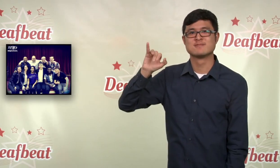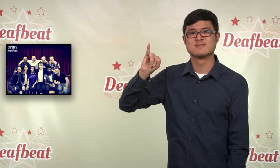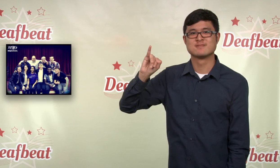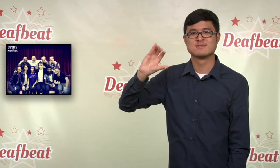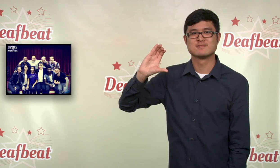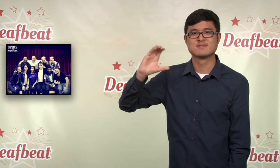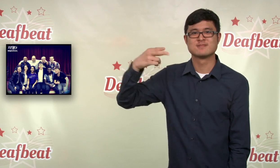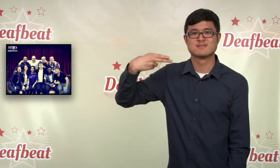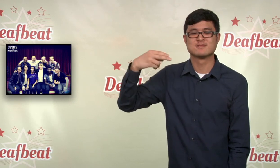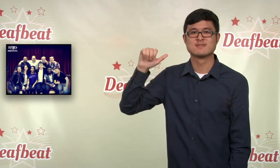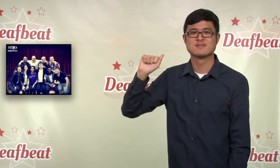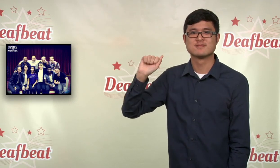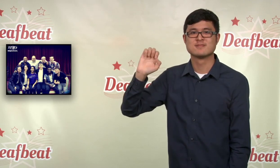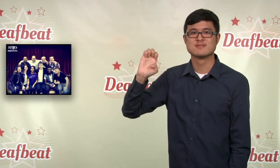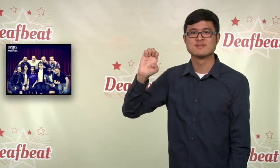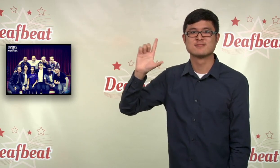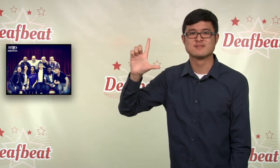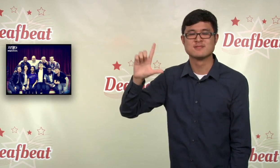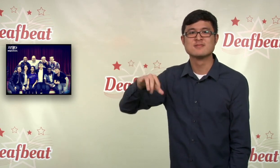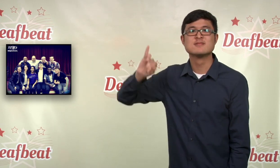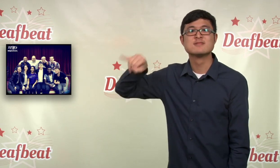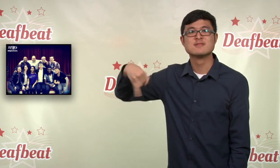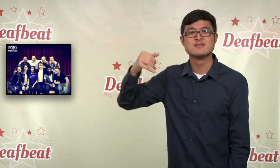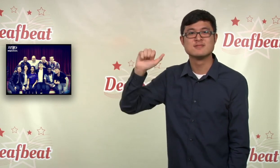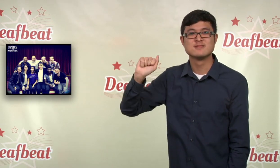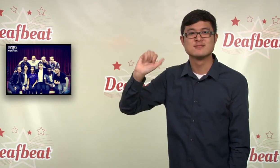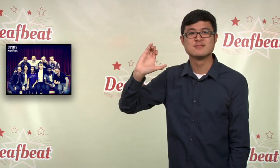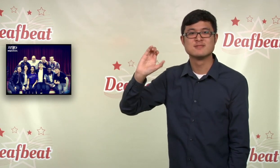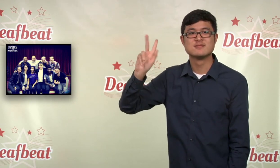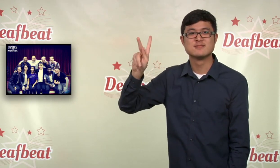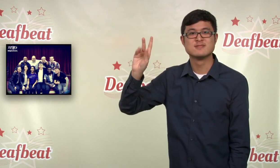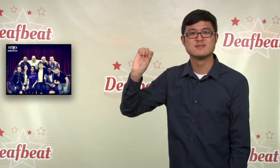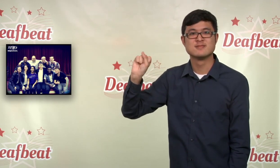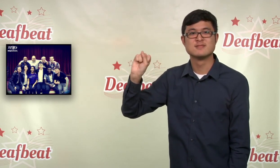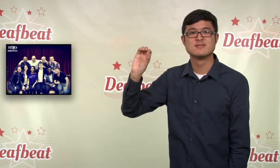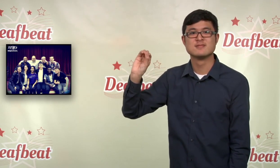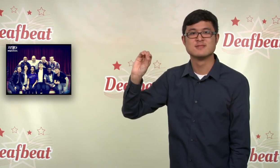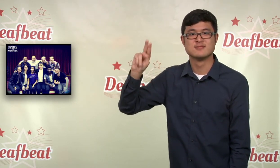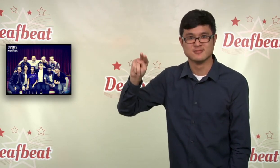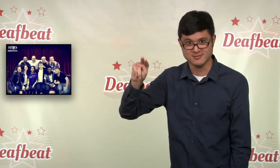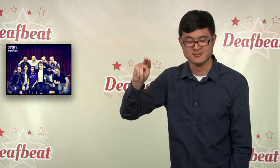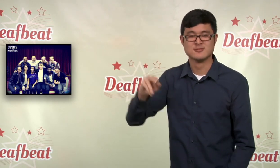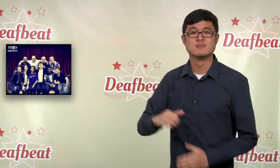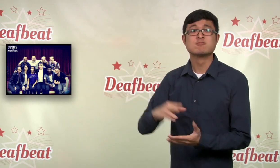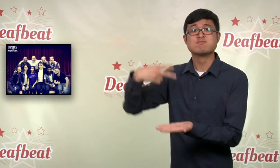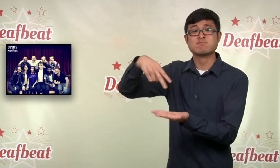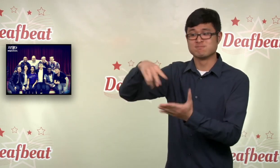the works of Michael Jackson. Every member of